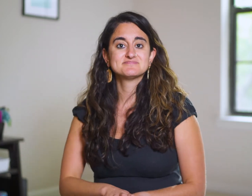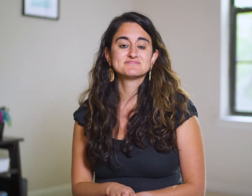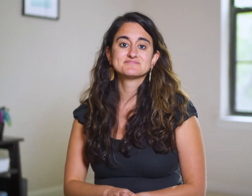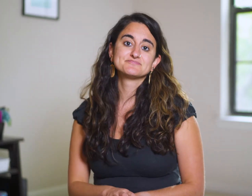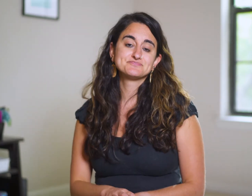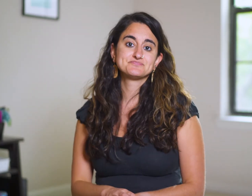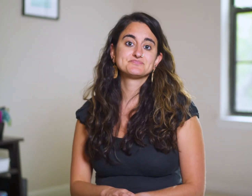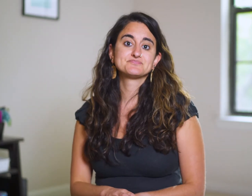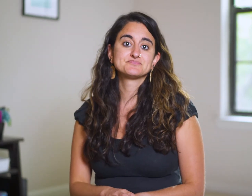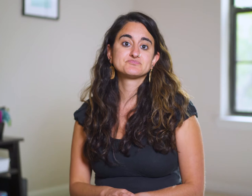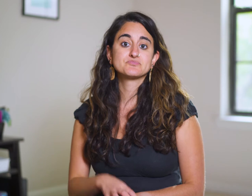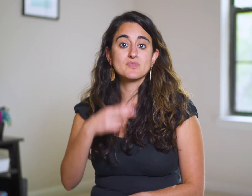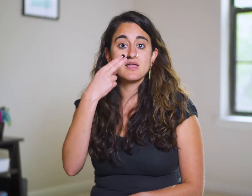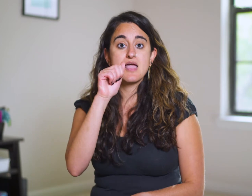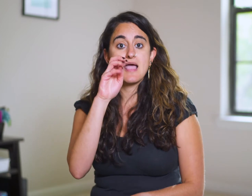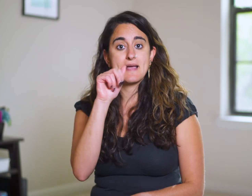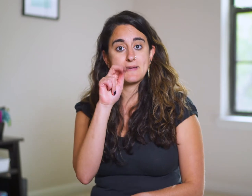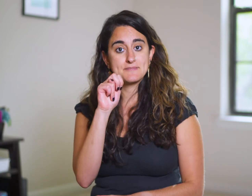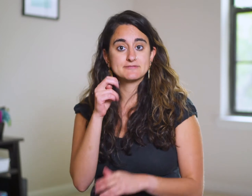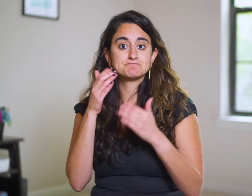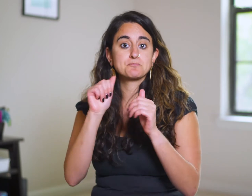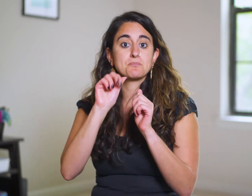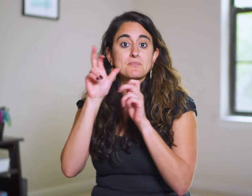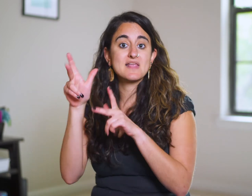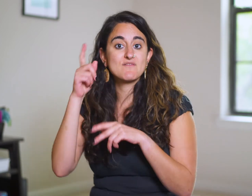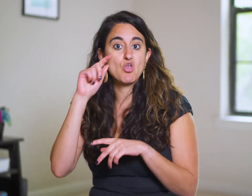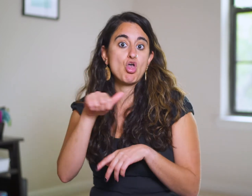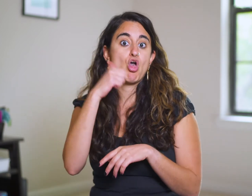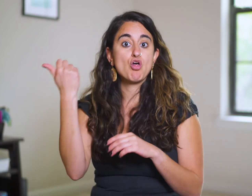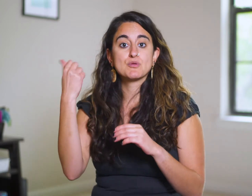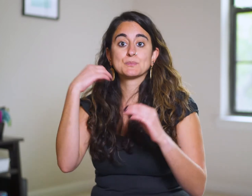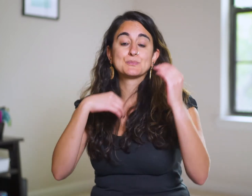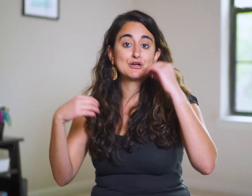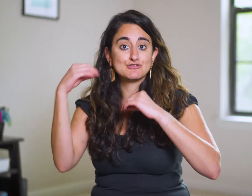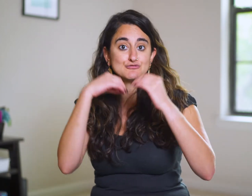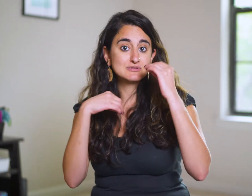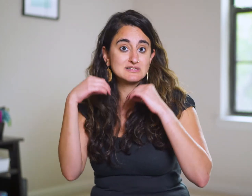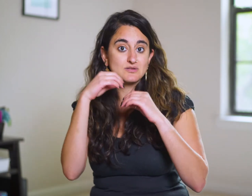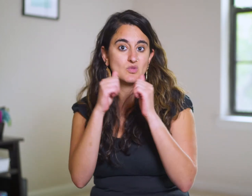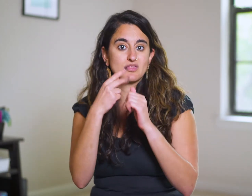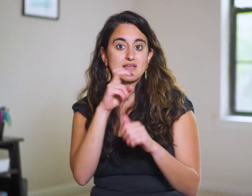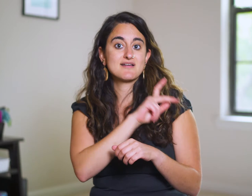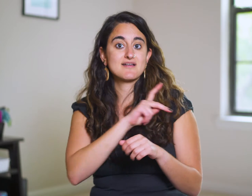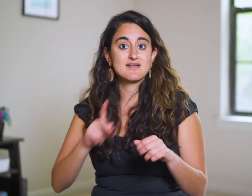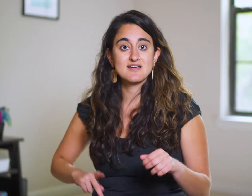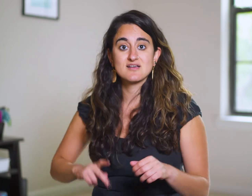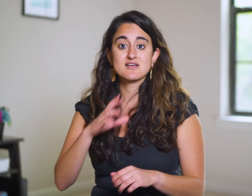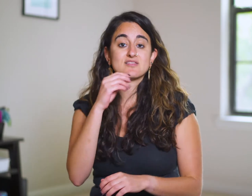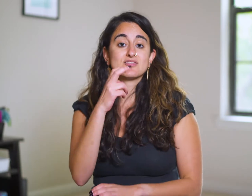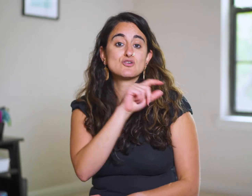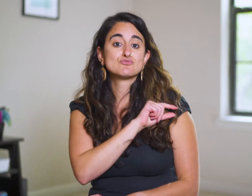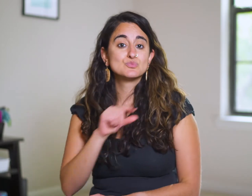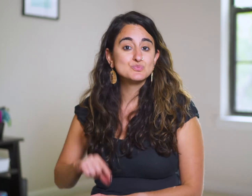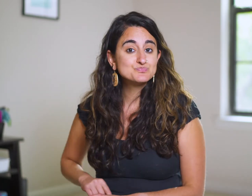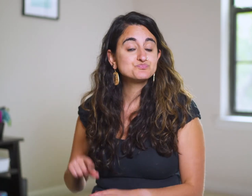Haman heads back for another banquet with the king and queen.